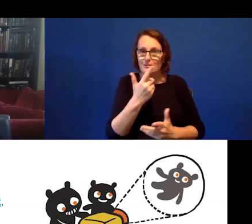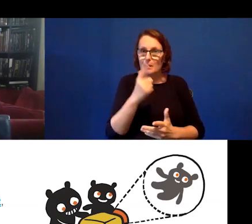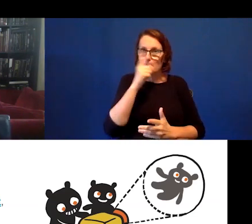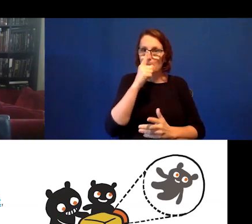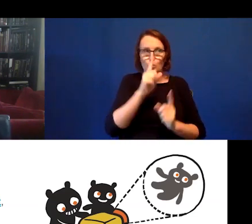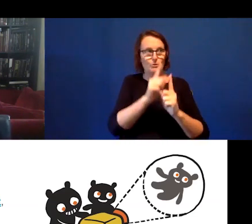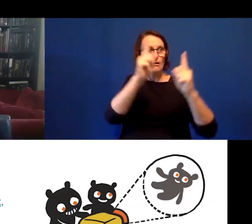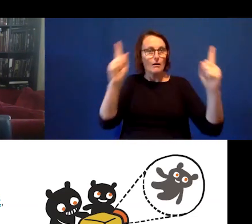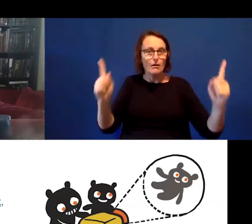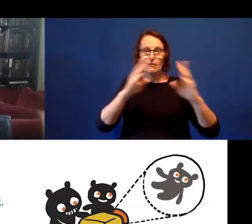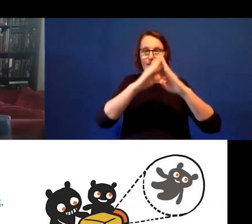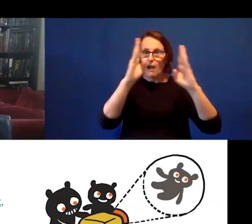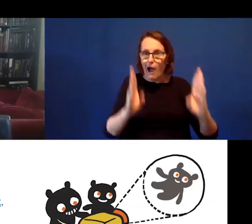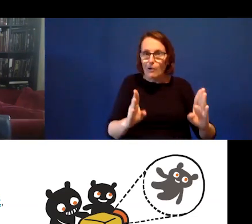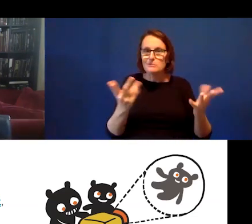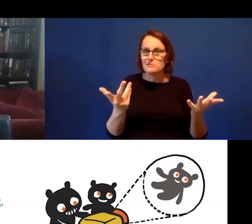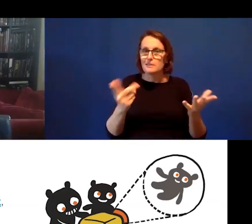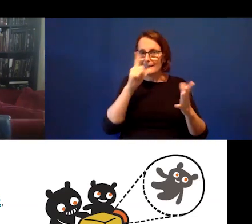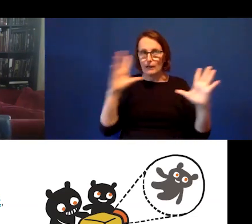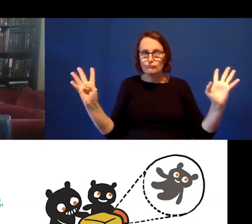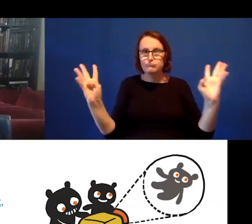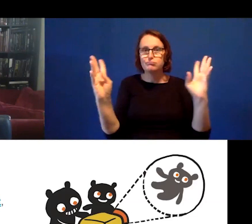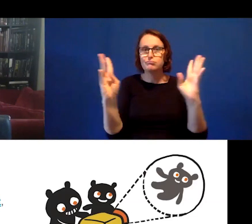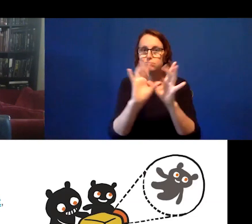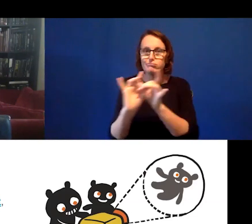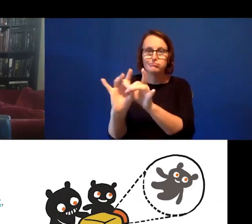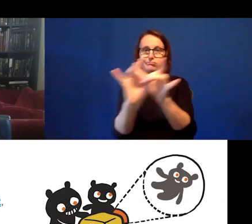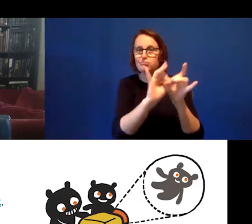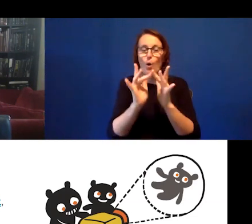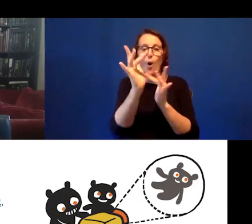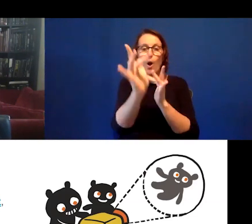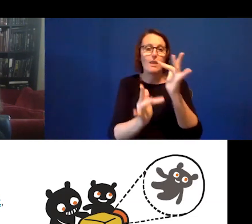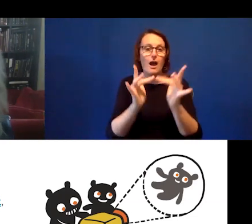You can all come together and work on these projects.